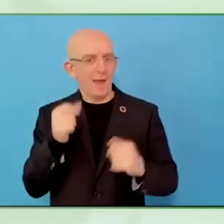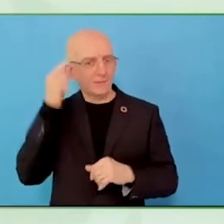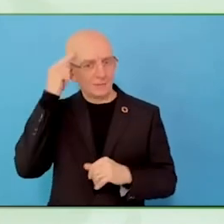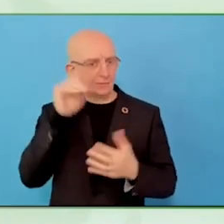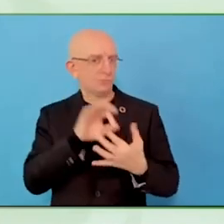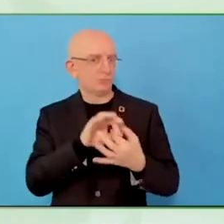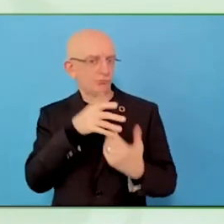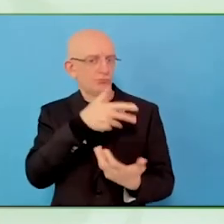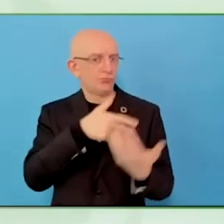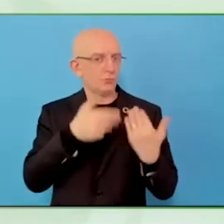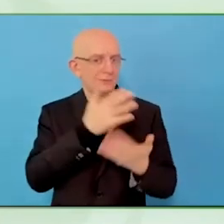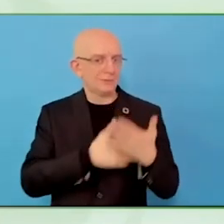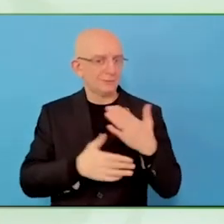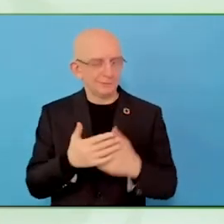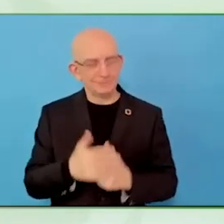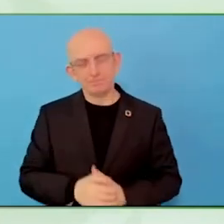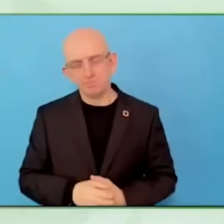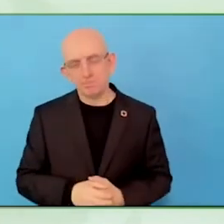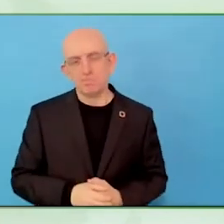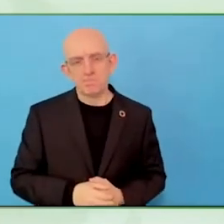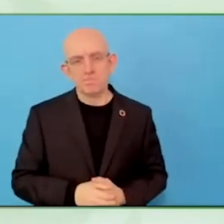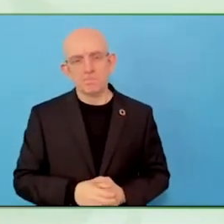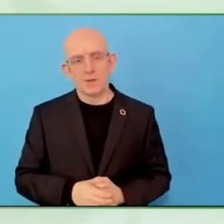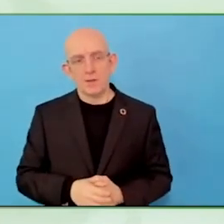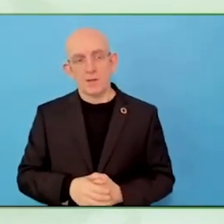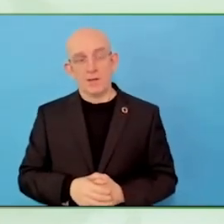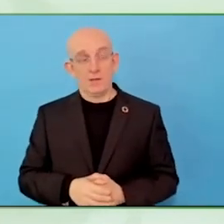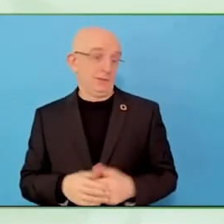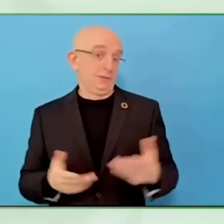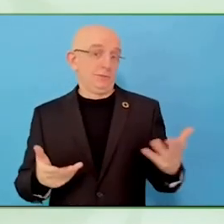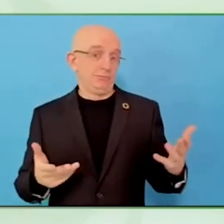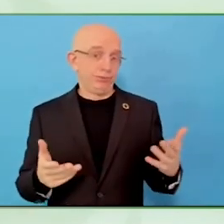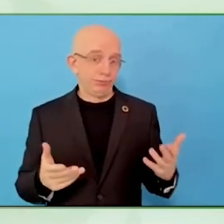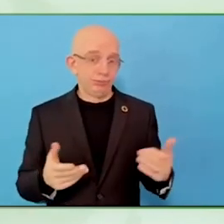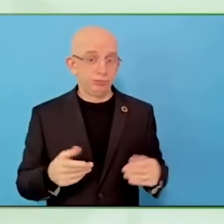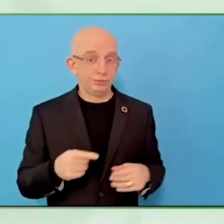Because we do have businesses, bosses who support employ people